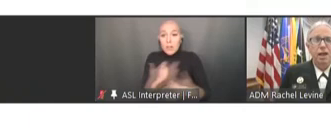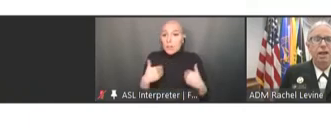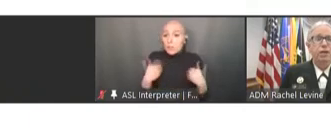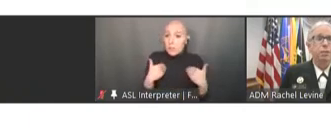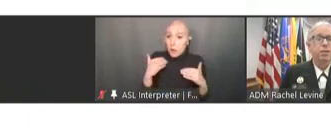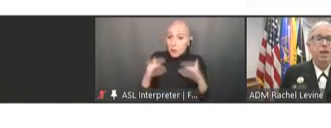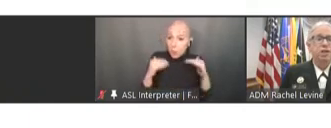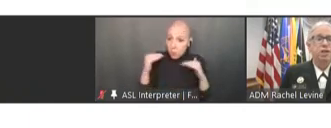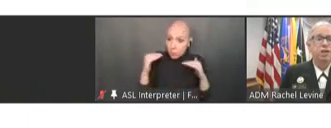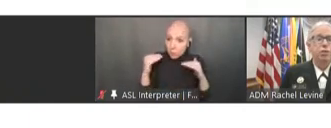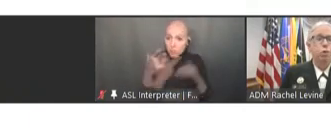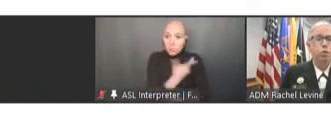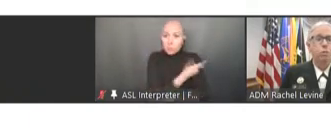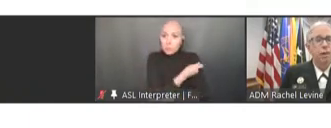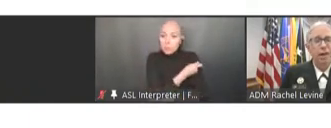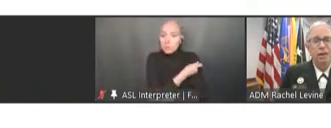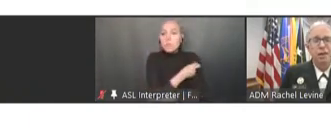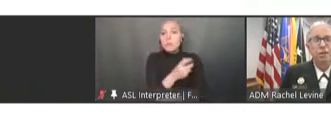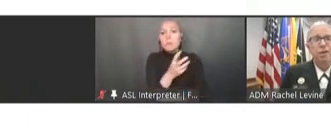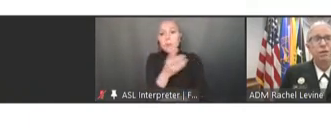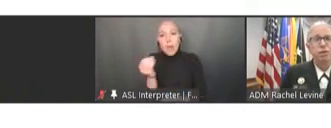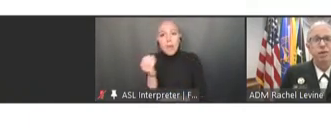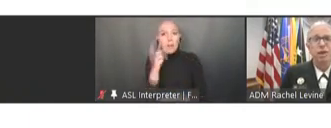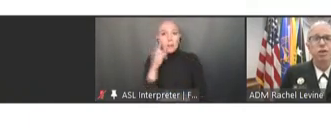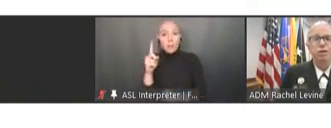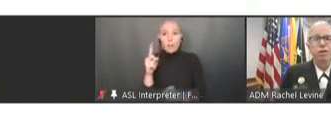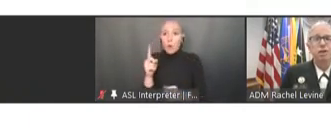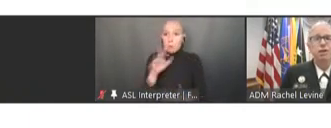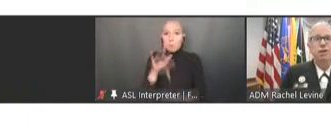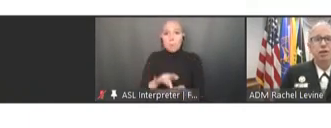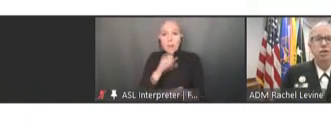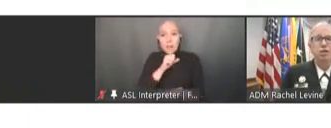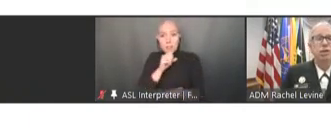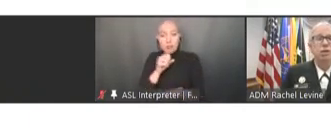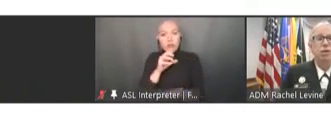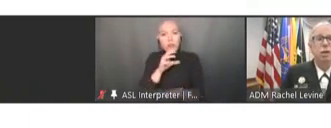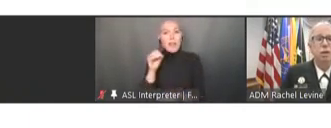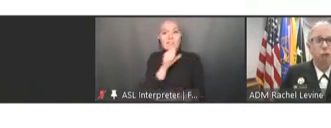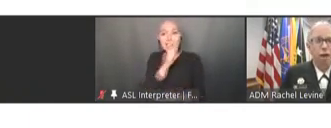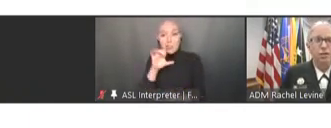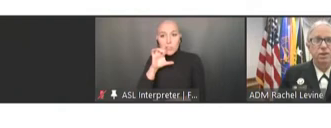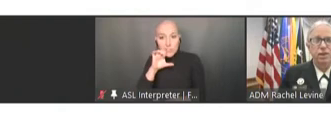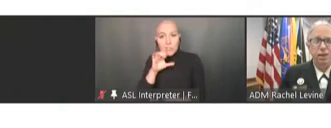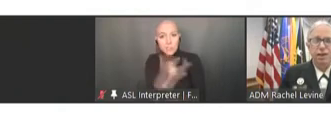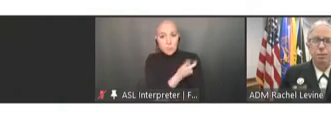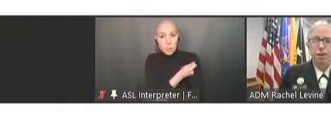and our immunizations for middle-aged adults and for seniors, immunizations across the lifespan.